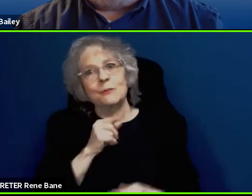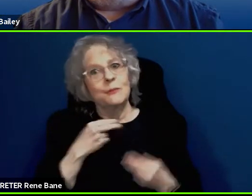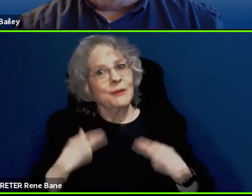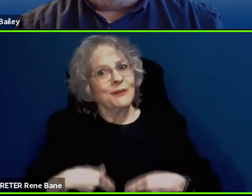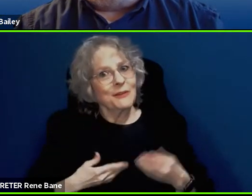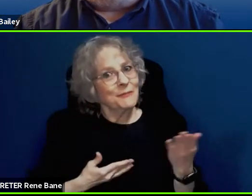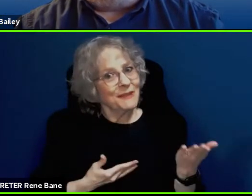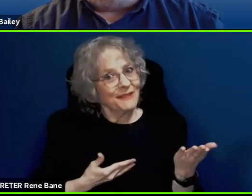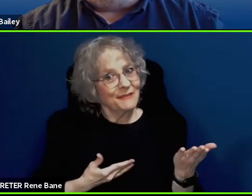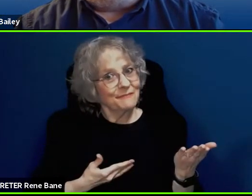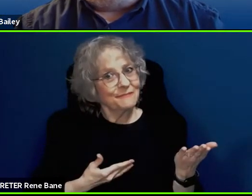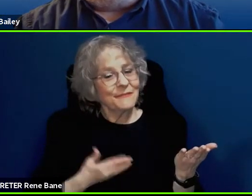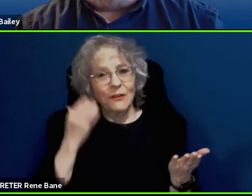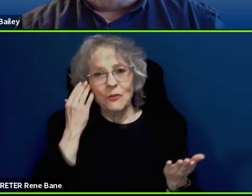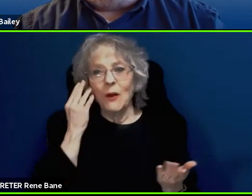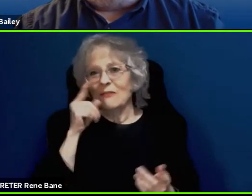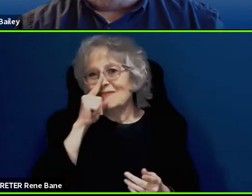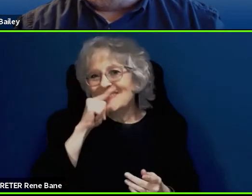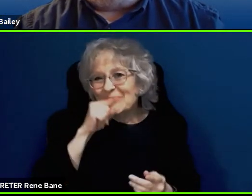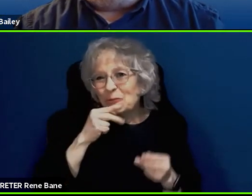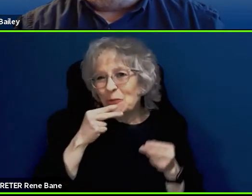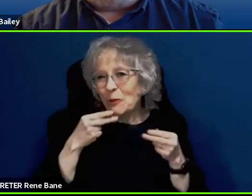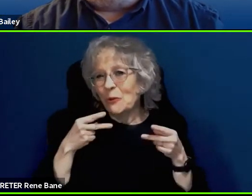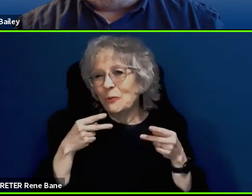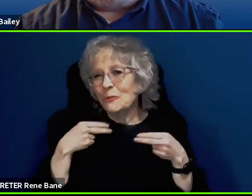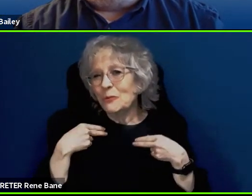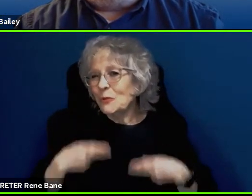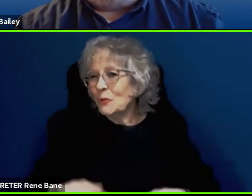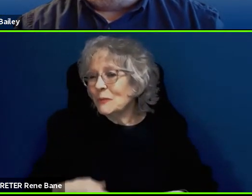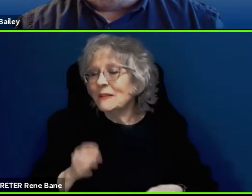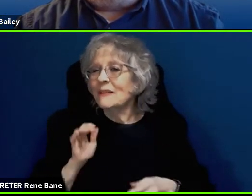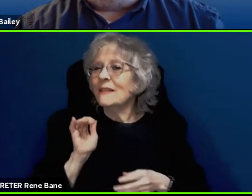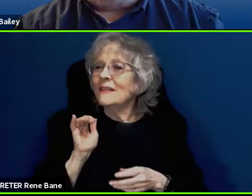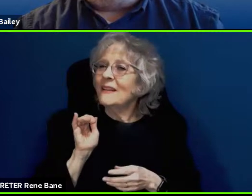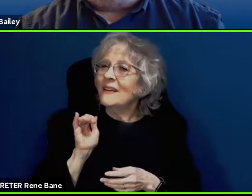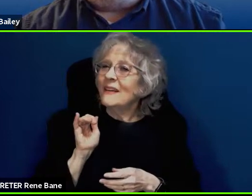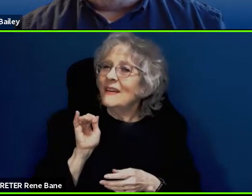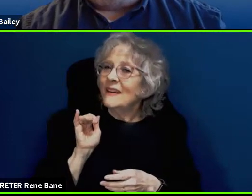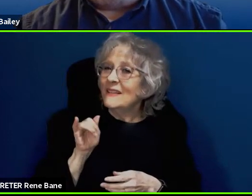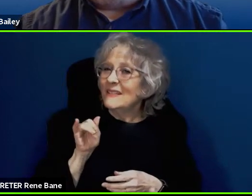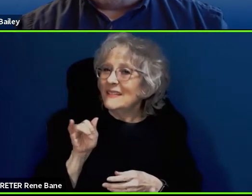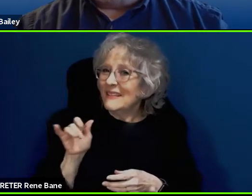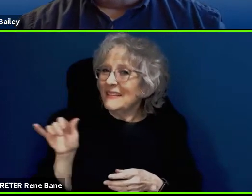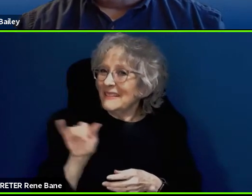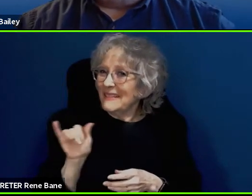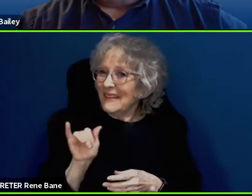a pseudo human, you know, does that fall into the same place or not. And if not, there is very